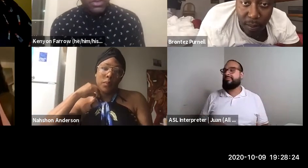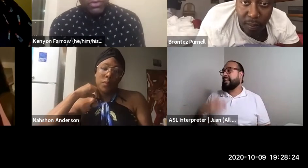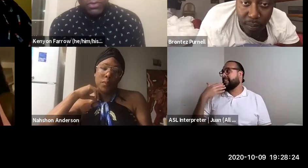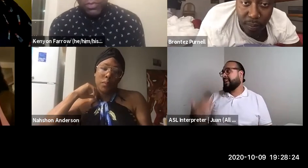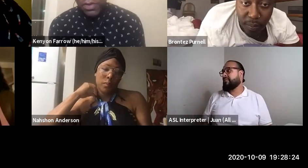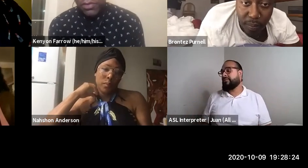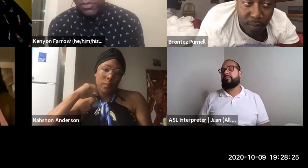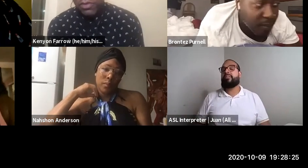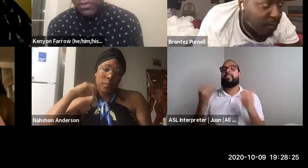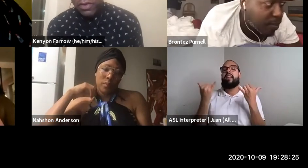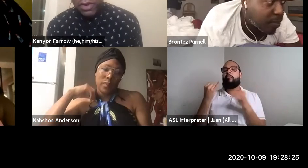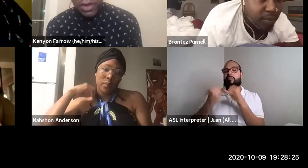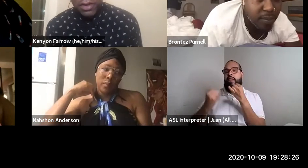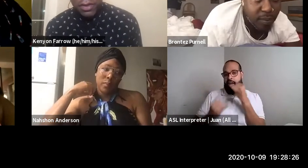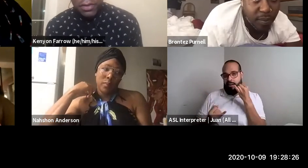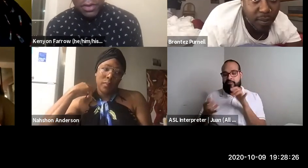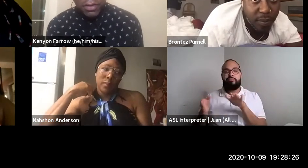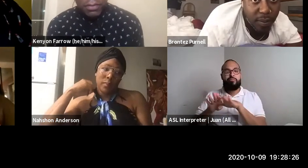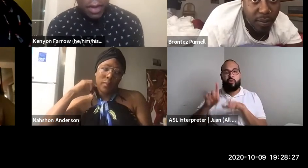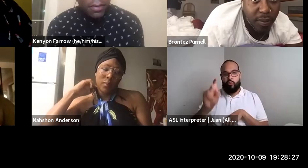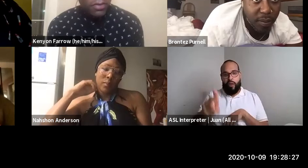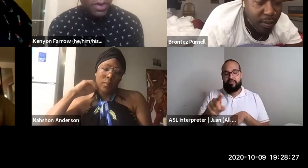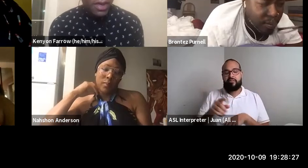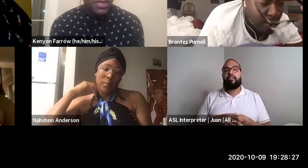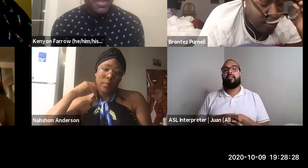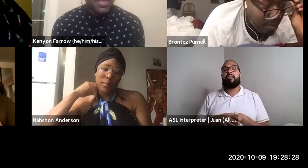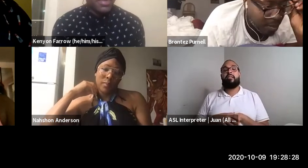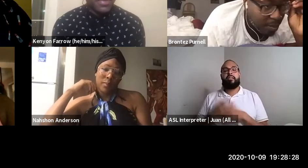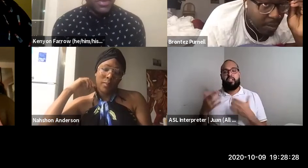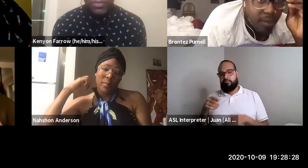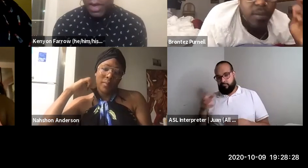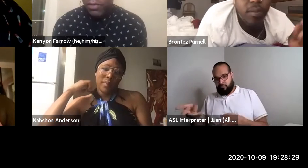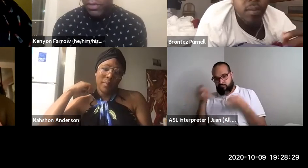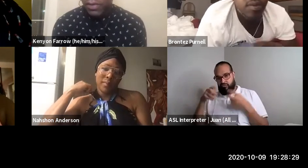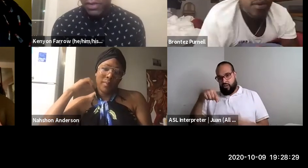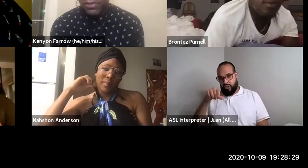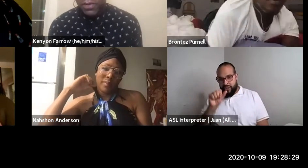Kenyon Farrow (he/him/his): close with one other question here in the Q AMP. A. I think it's a good kind of one to end on.